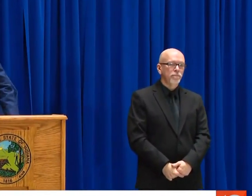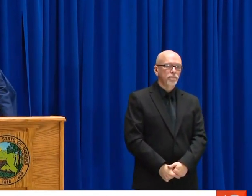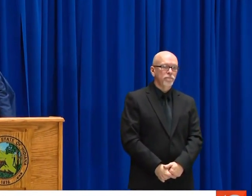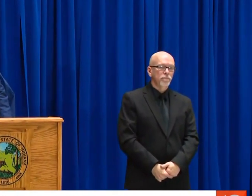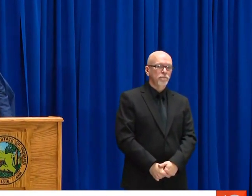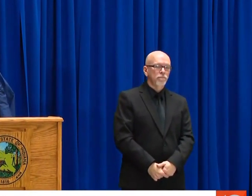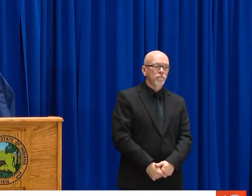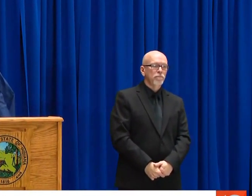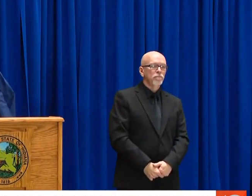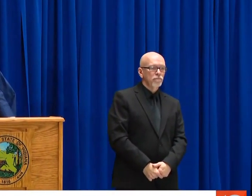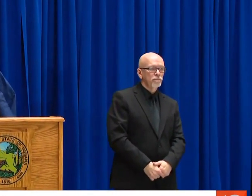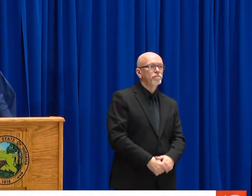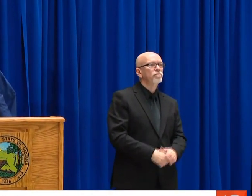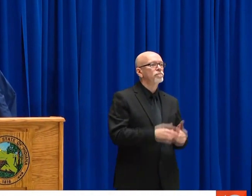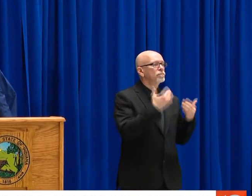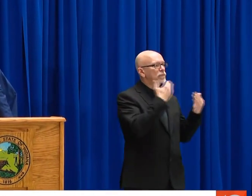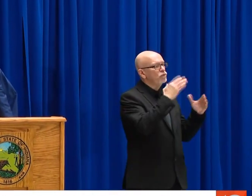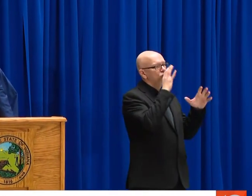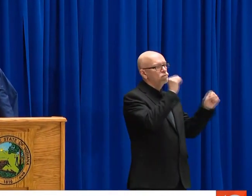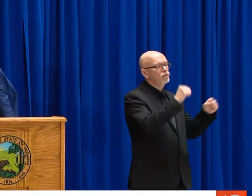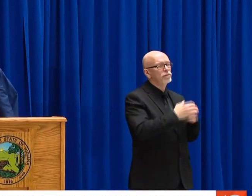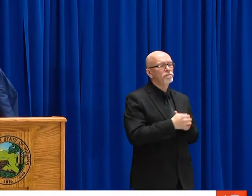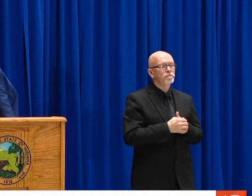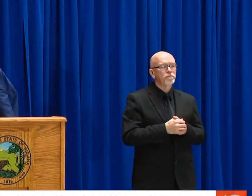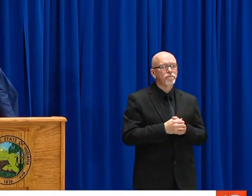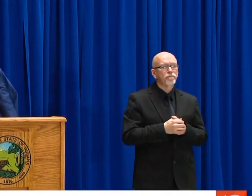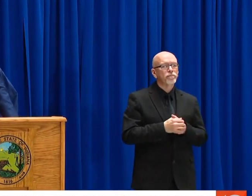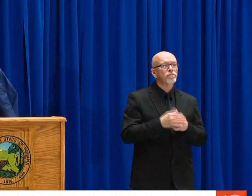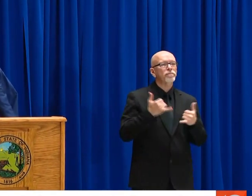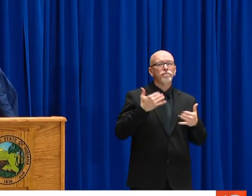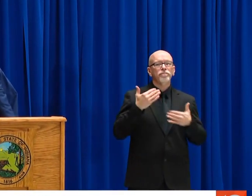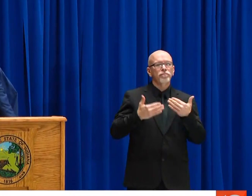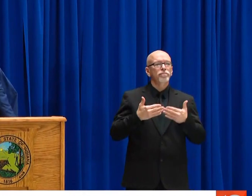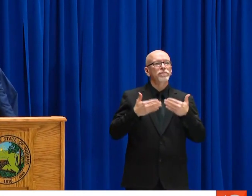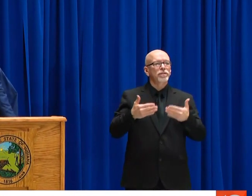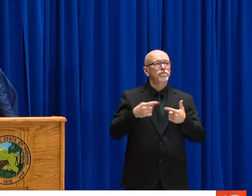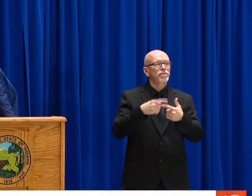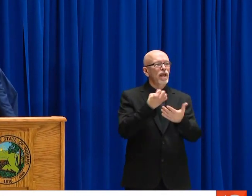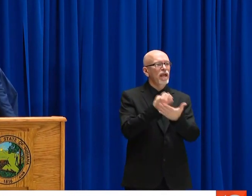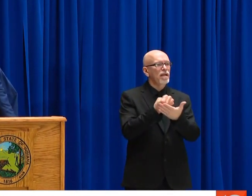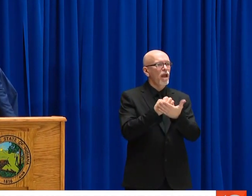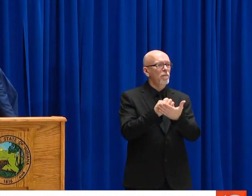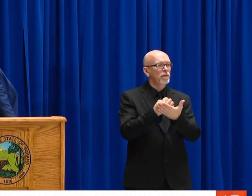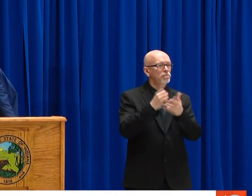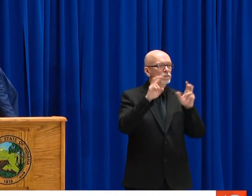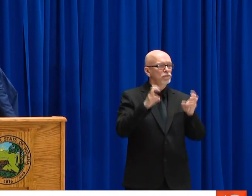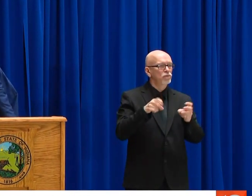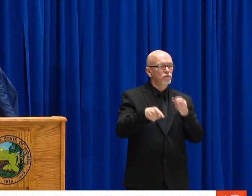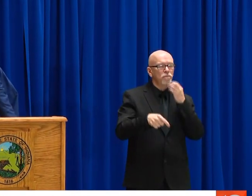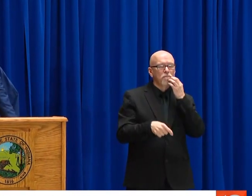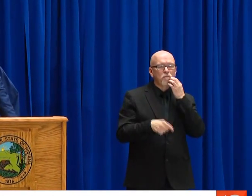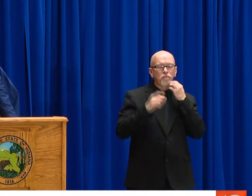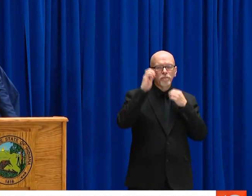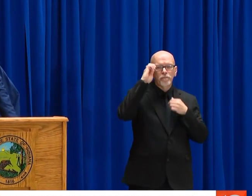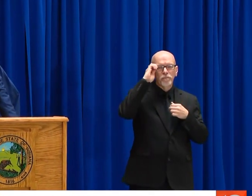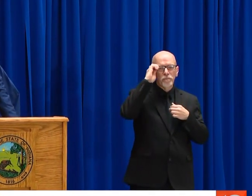AND I THINK IT WILL.